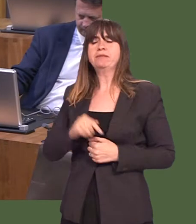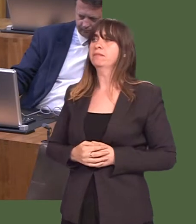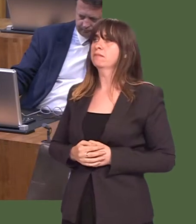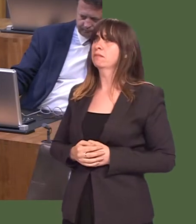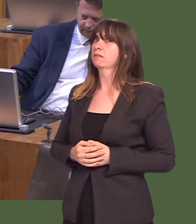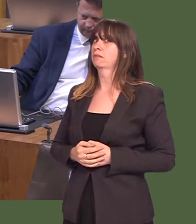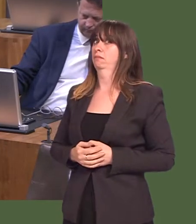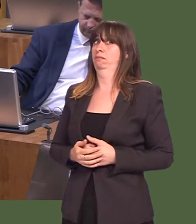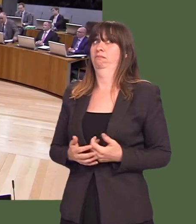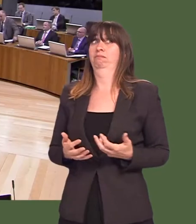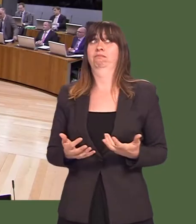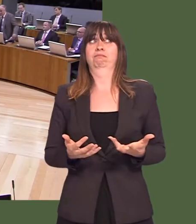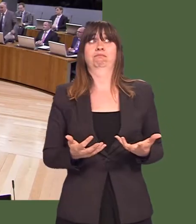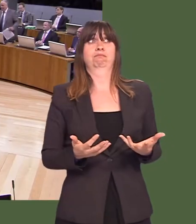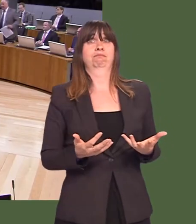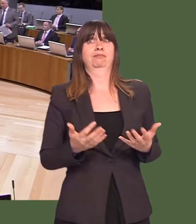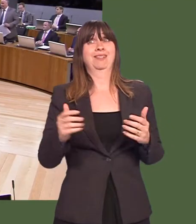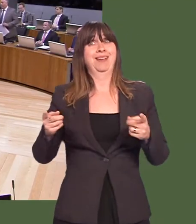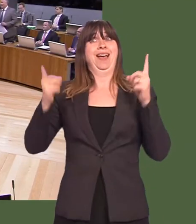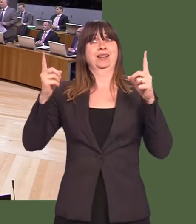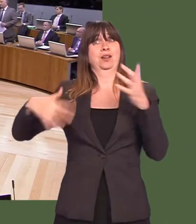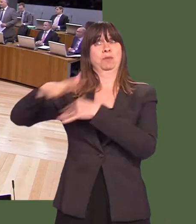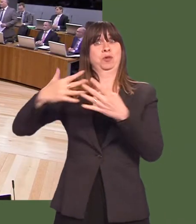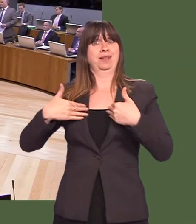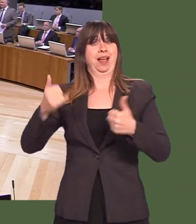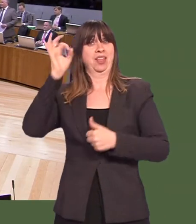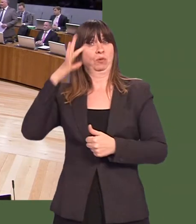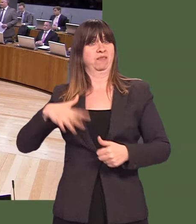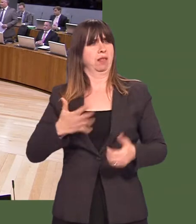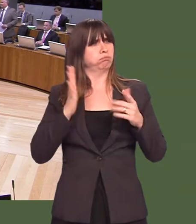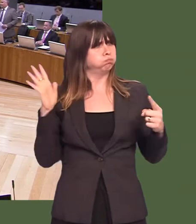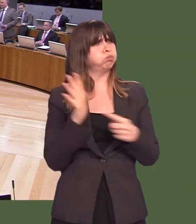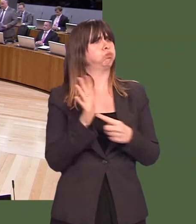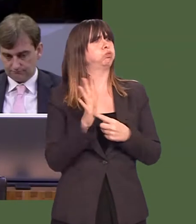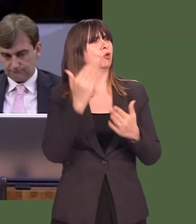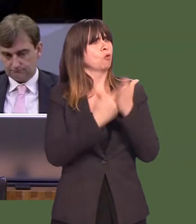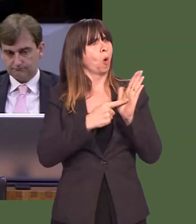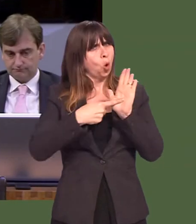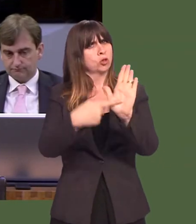thatís appropriate. Andrew R.T. Davies: Well, the head of the community health council believes that it is appropriate, and, to use his words, so that Andrew R.T.